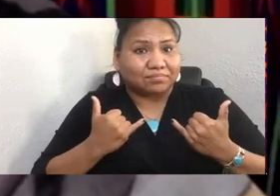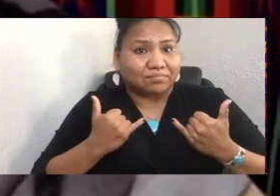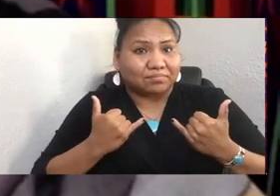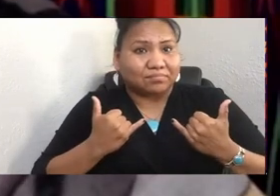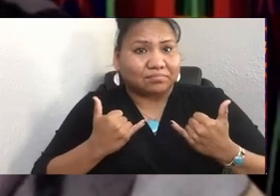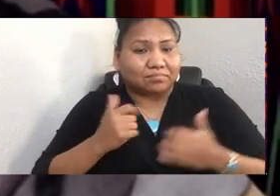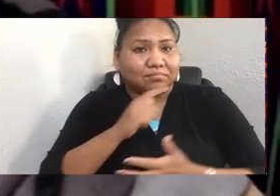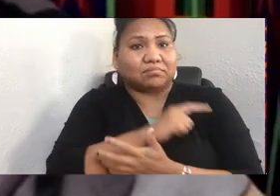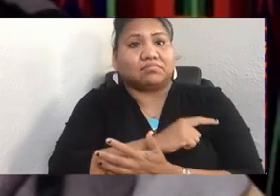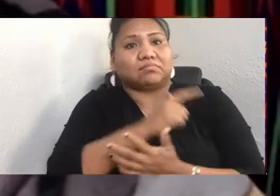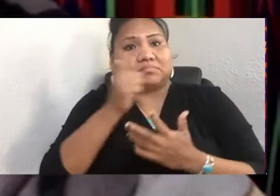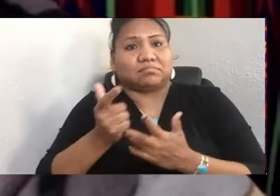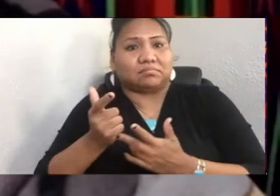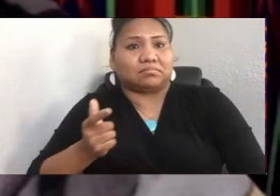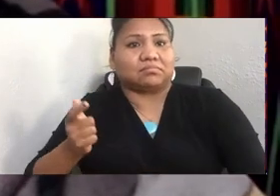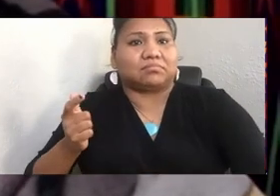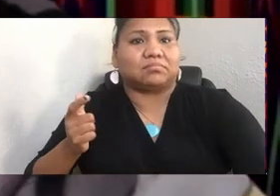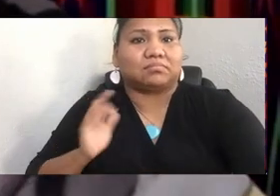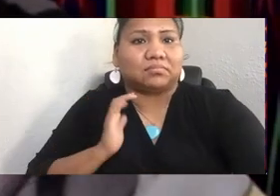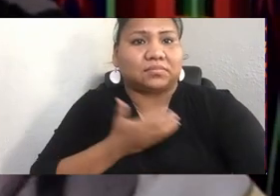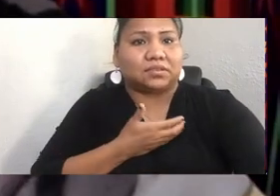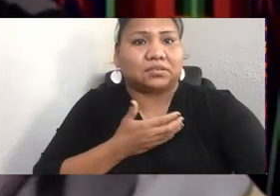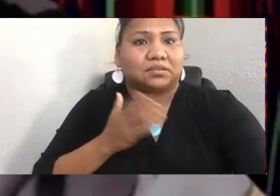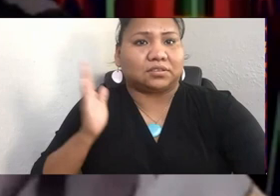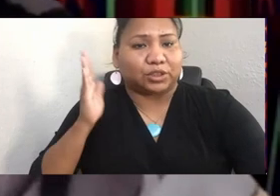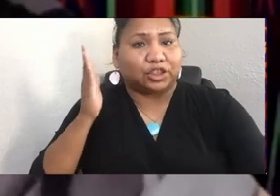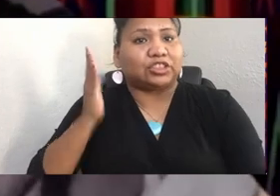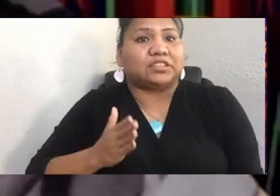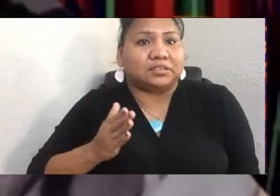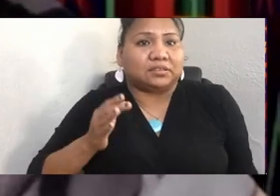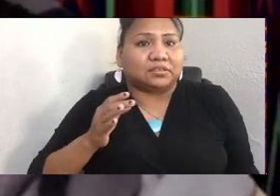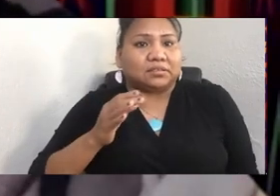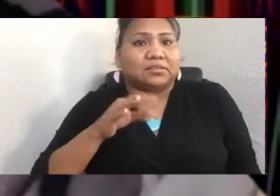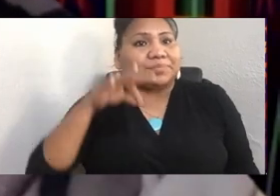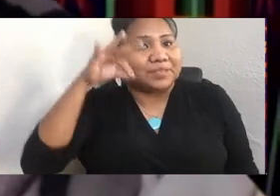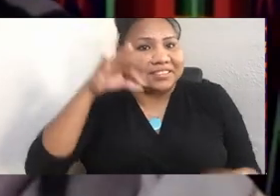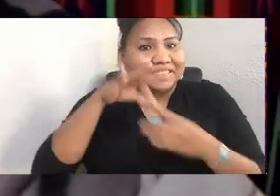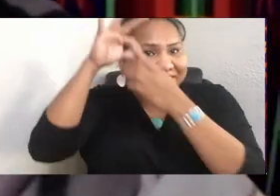to our presenter, our special presentation that we have.